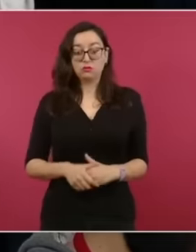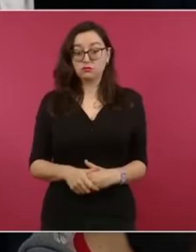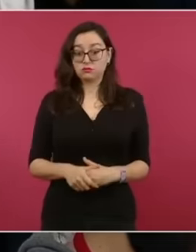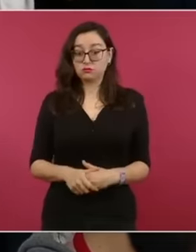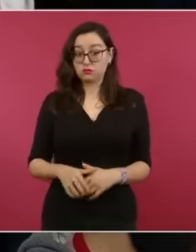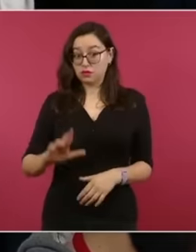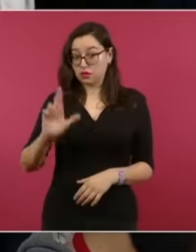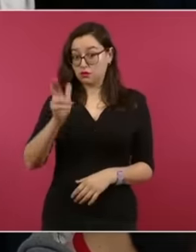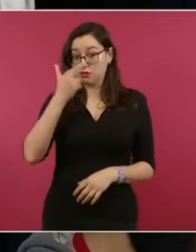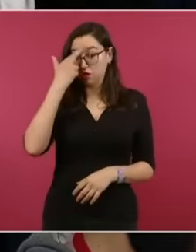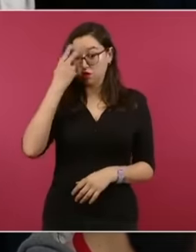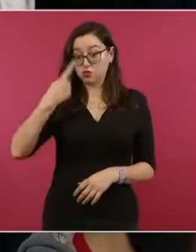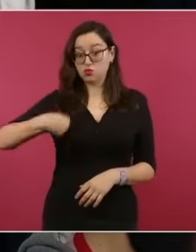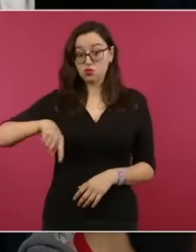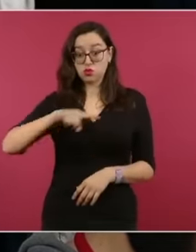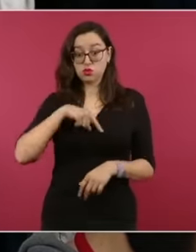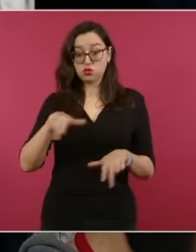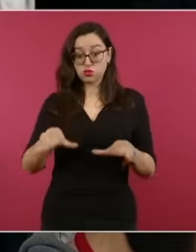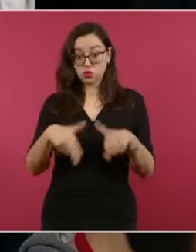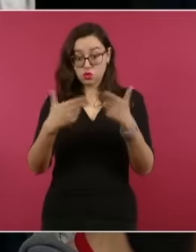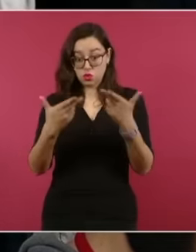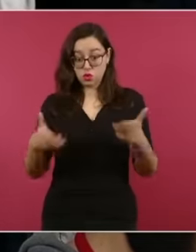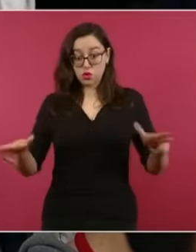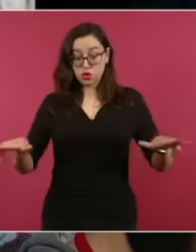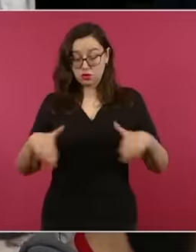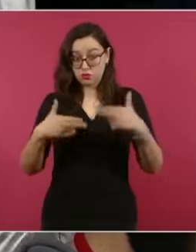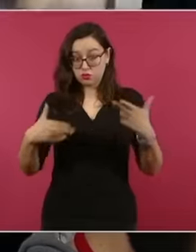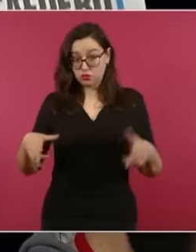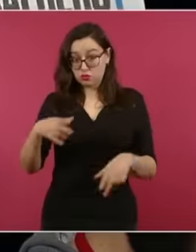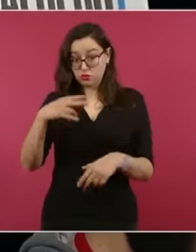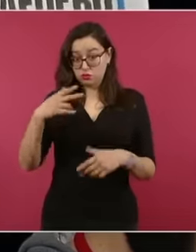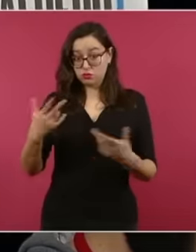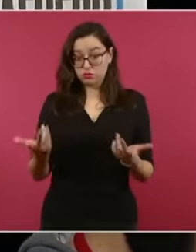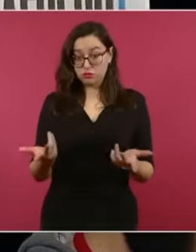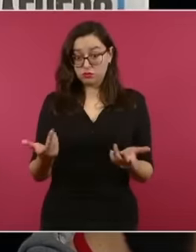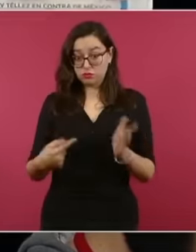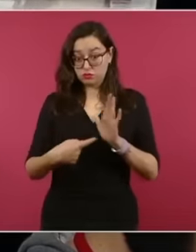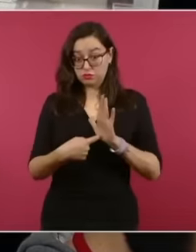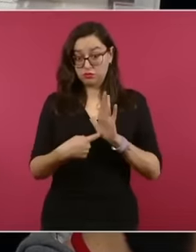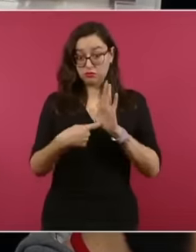enemy desecrate with its plant your soil and well, I'm going to exhibit it, I'm not going to mention the name